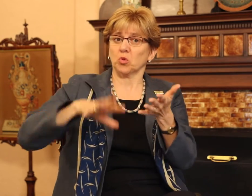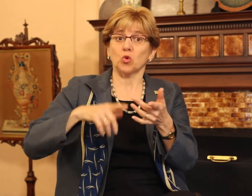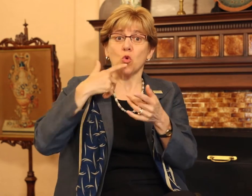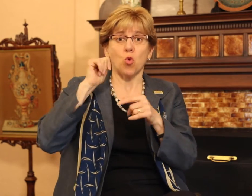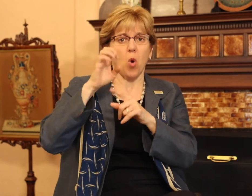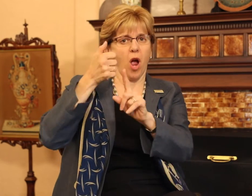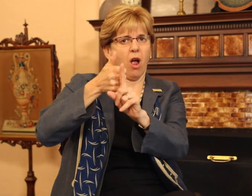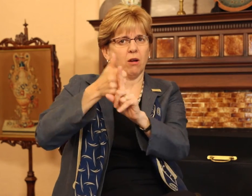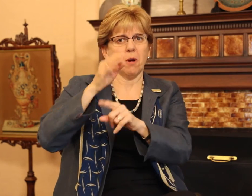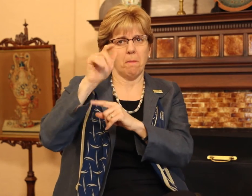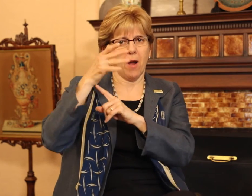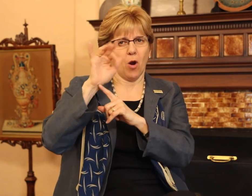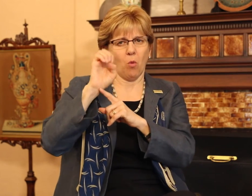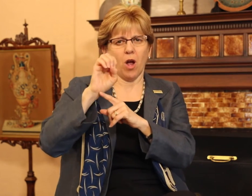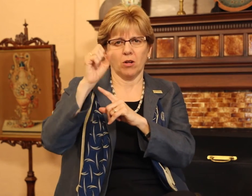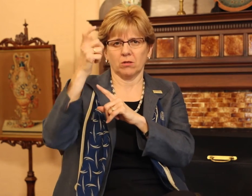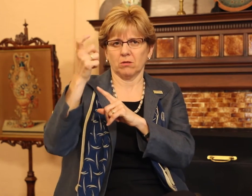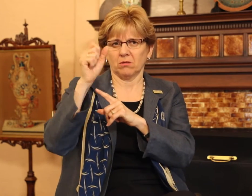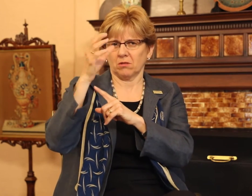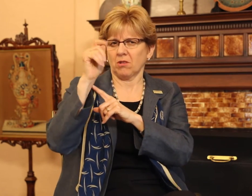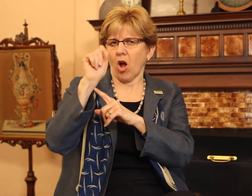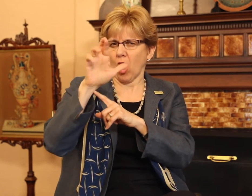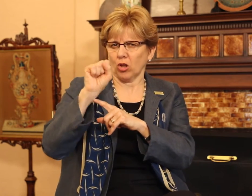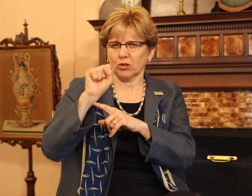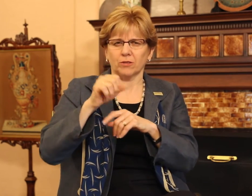who are Maguire Scholars.